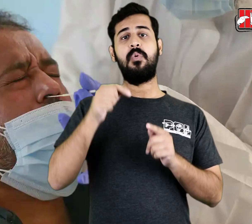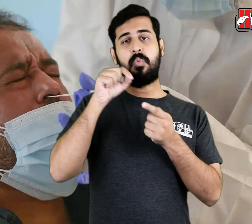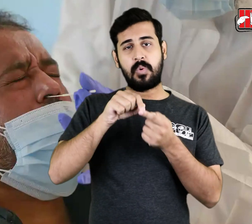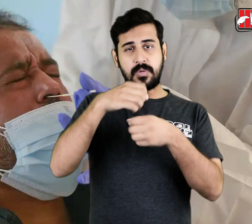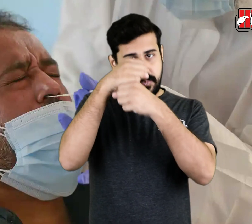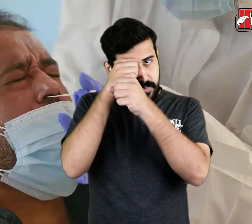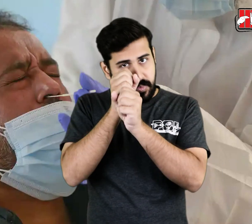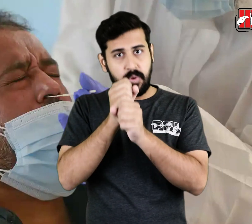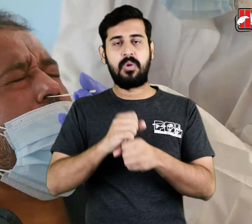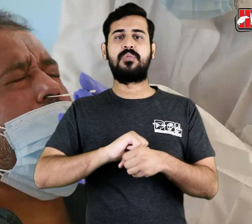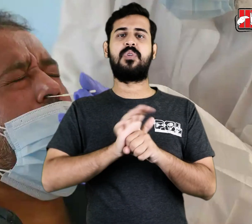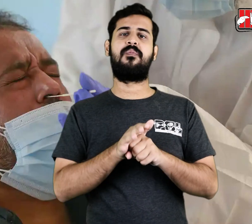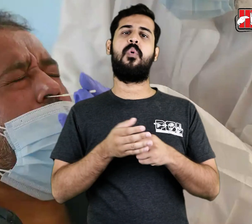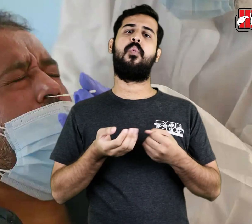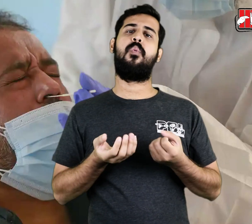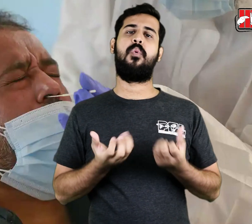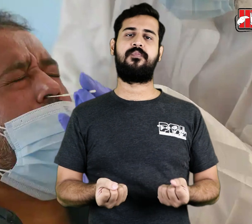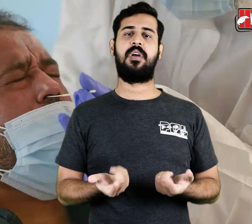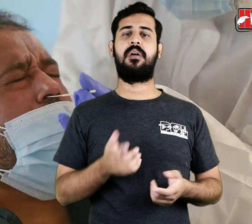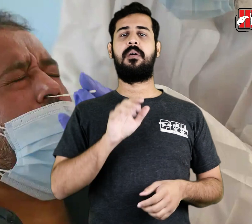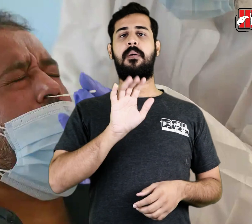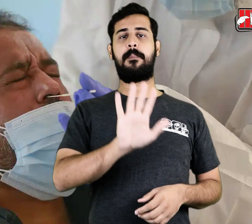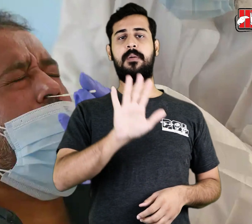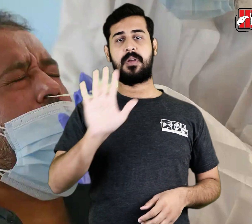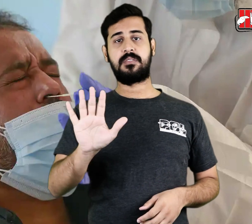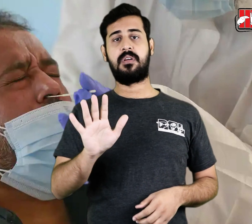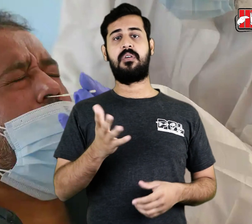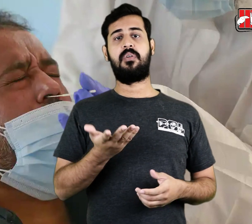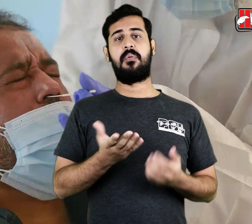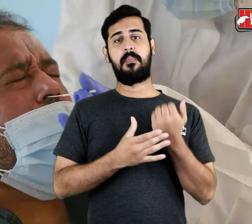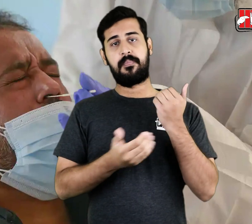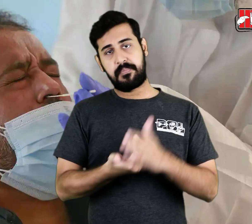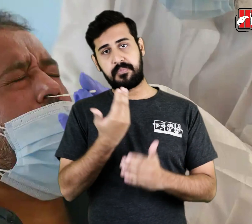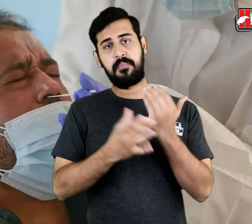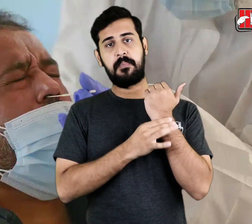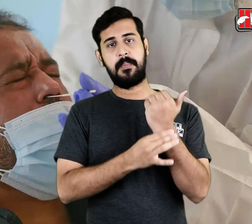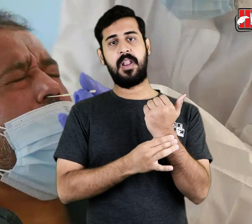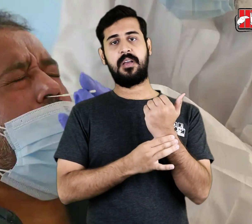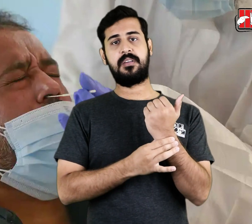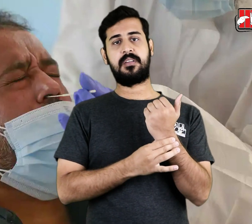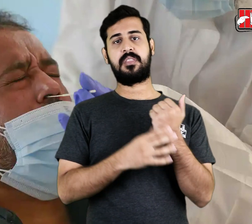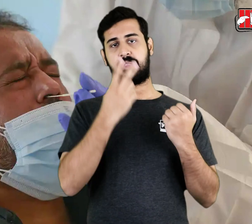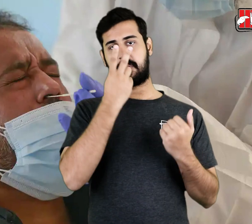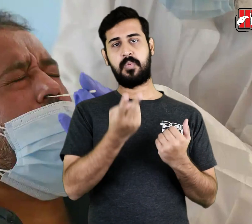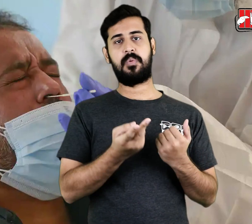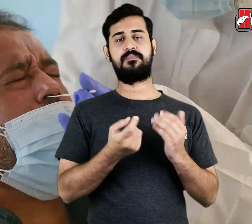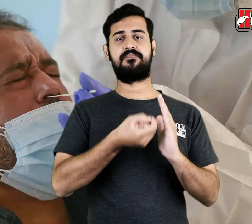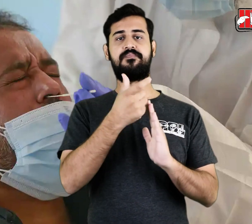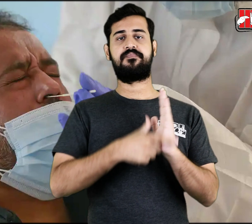and 55 new cases were reported.